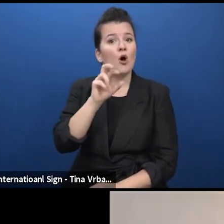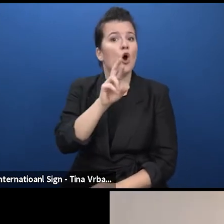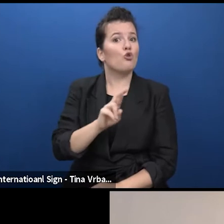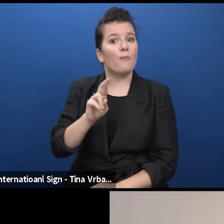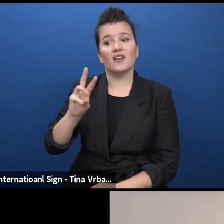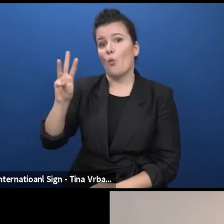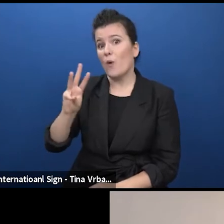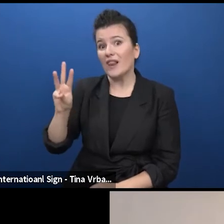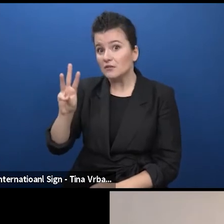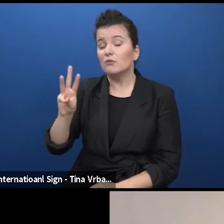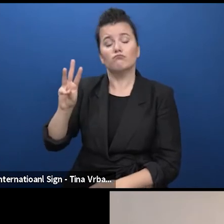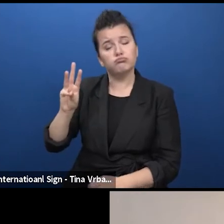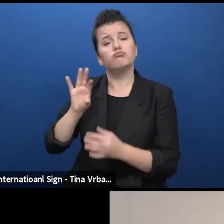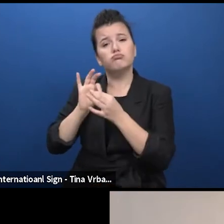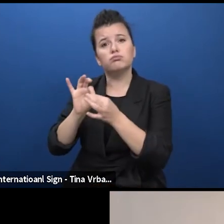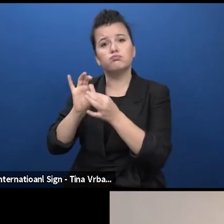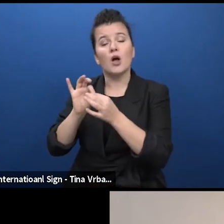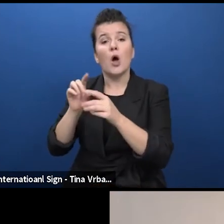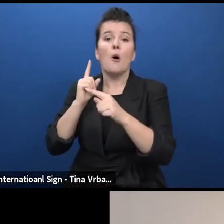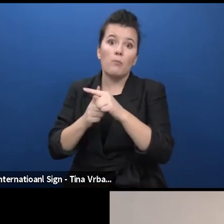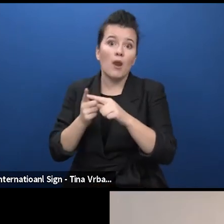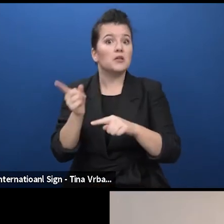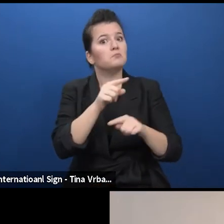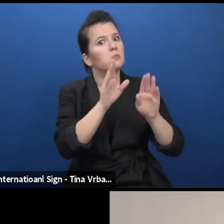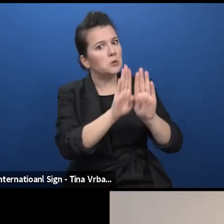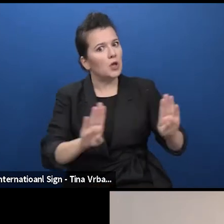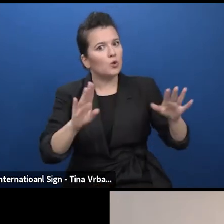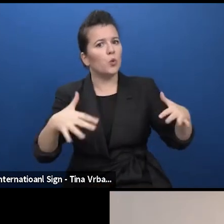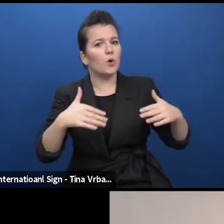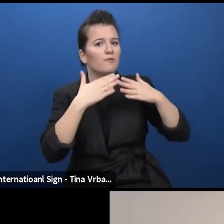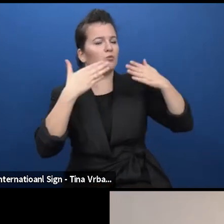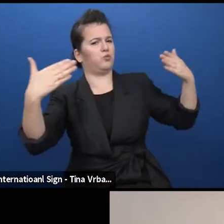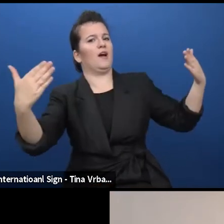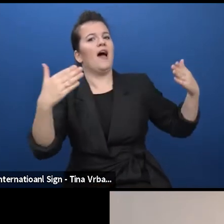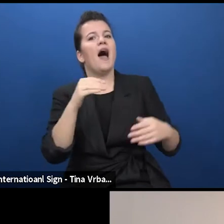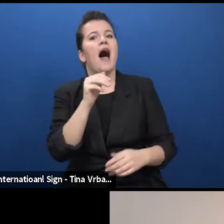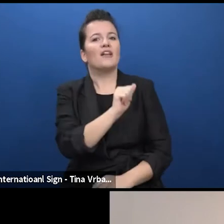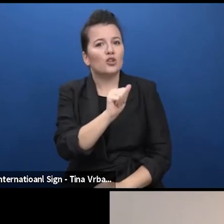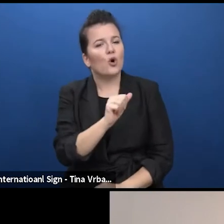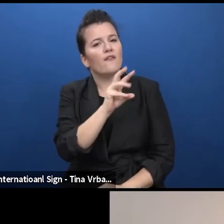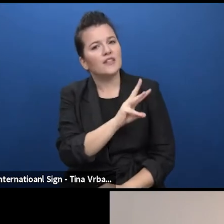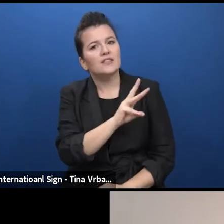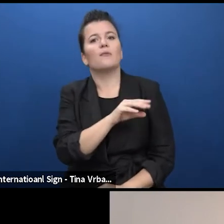collaborated with famous theatre makers Anatoly Vassiliev, Eugenio Barba and Thomas Richards.